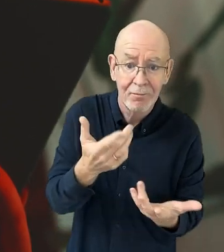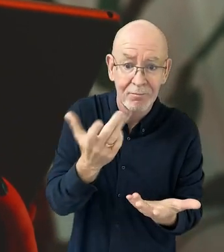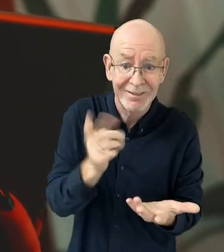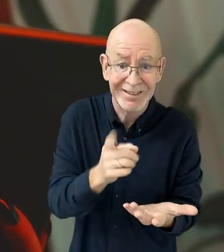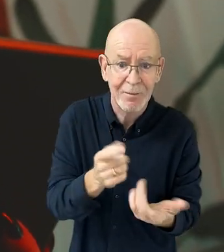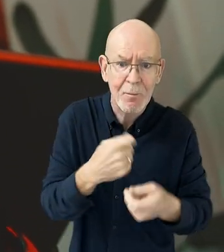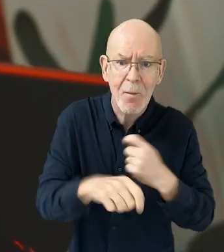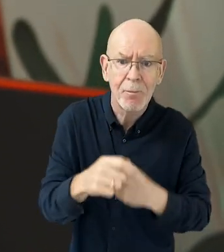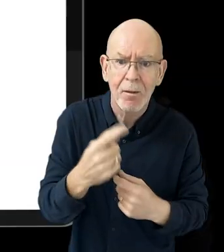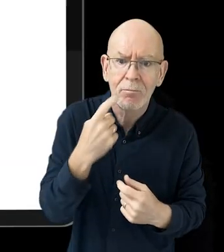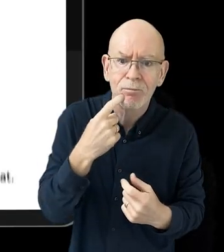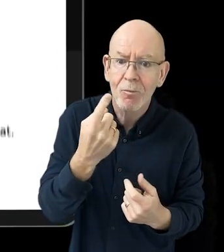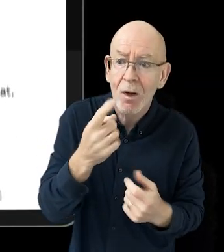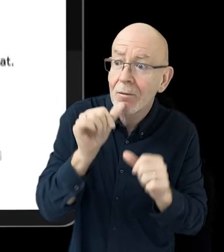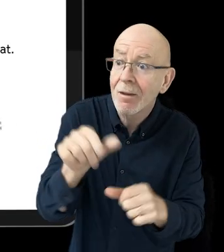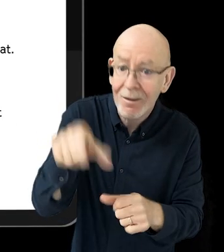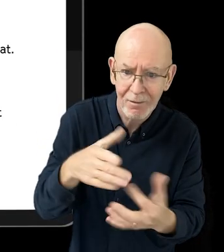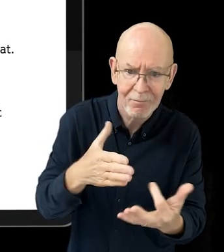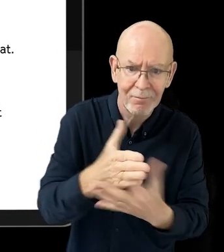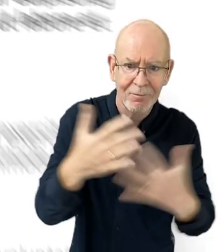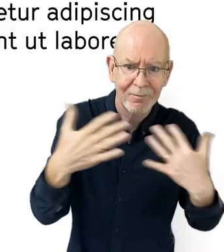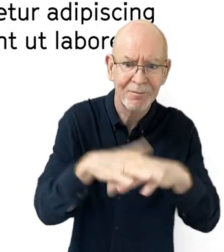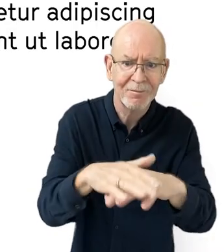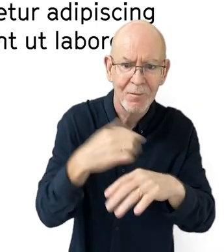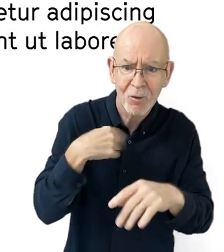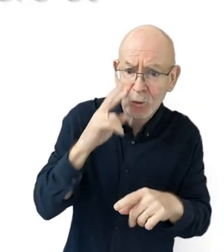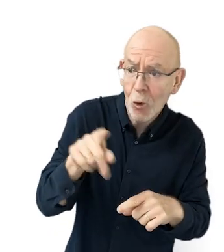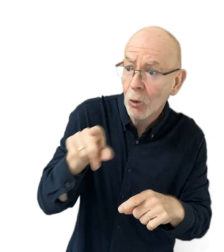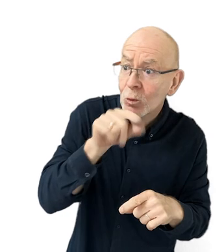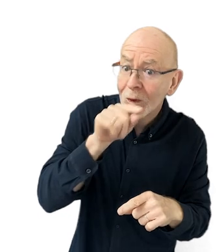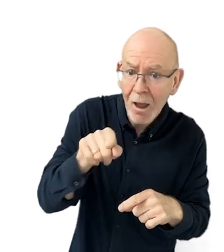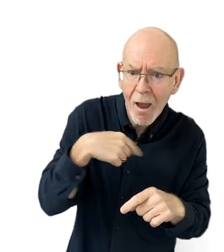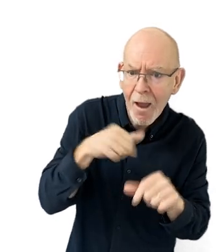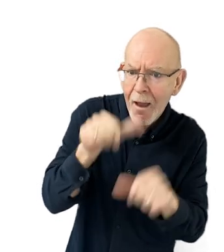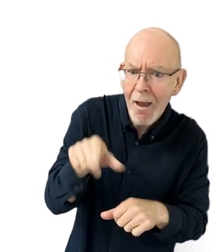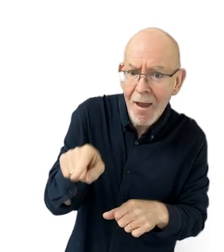a user arrives, because they dig a single creator and they come through a single channel. I like this person on Twitter,